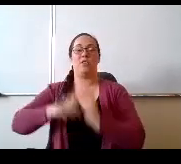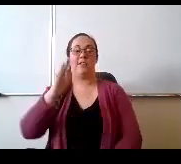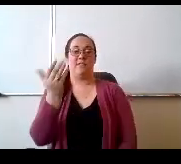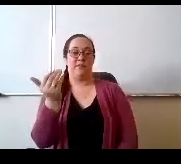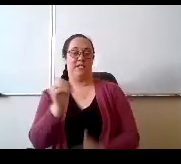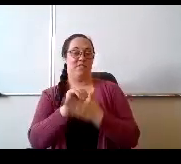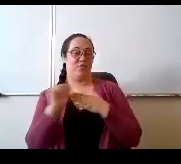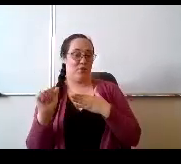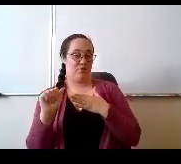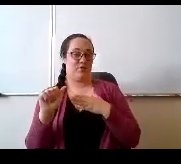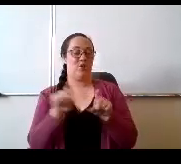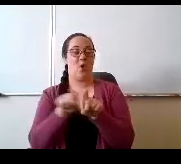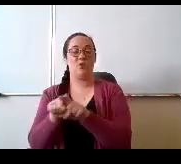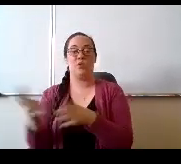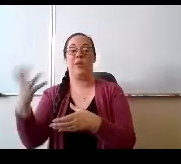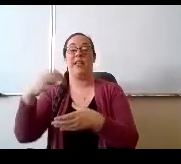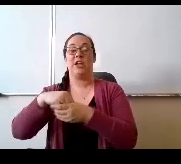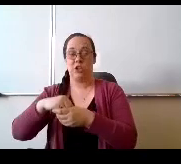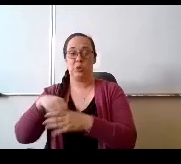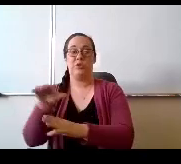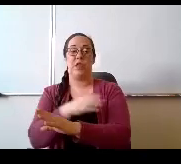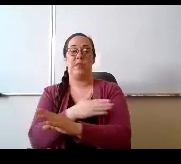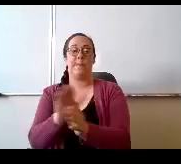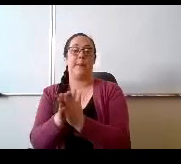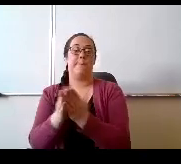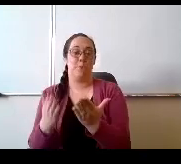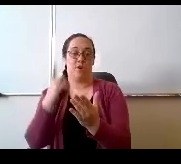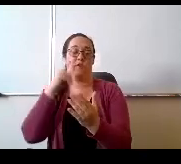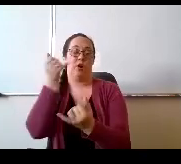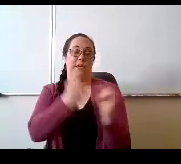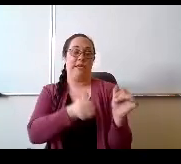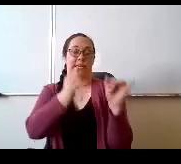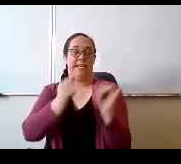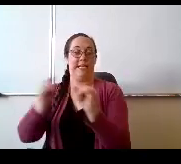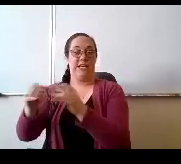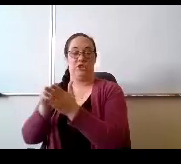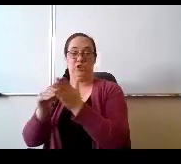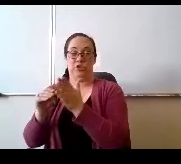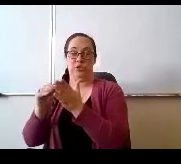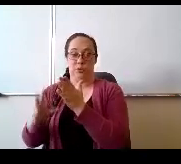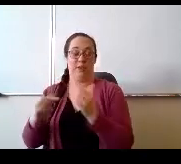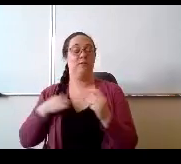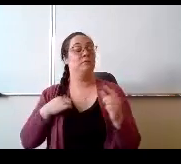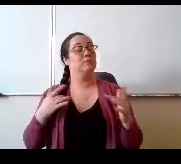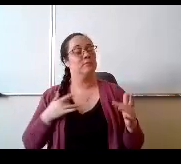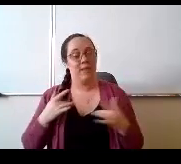includes purchasing the band book for the individual students. So excited about that and somebody would